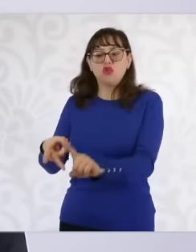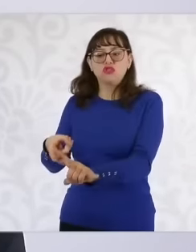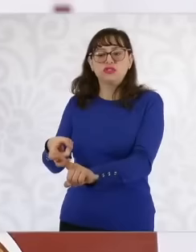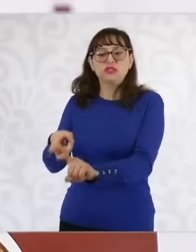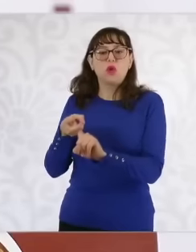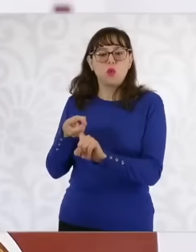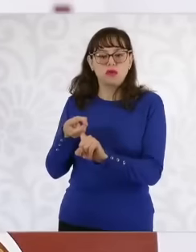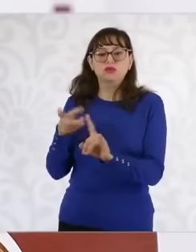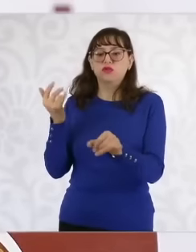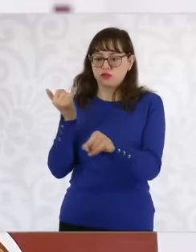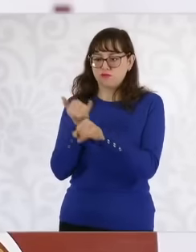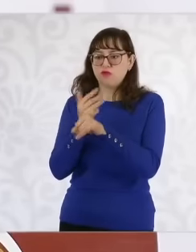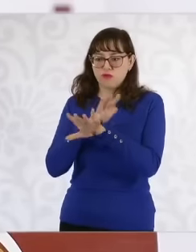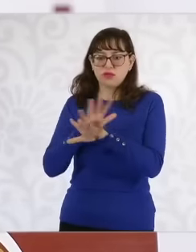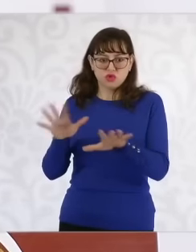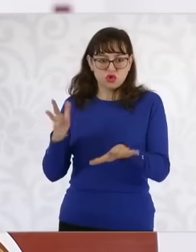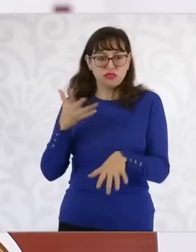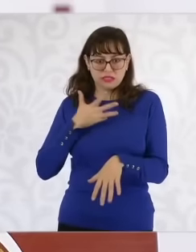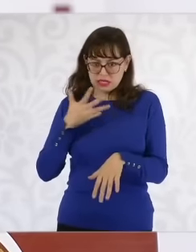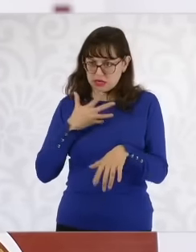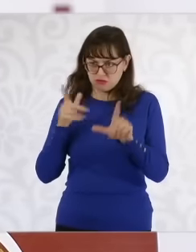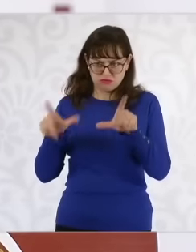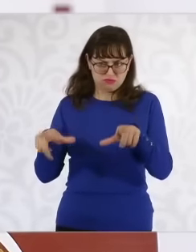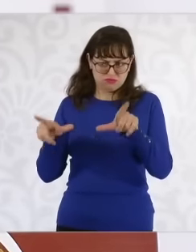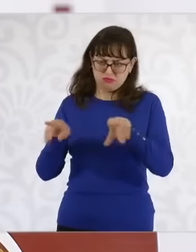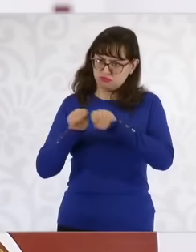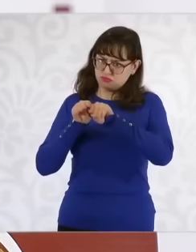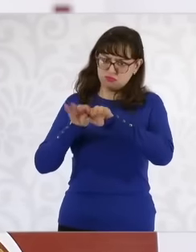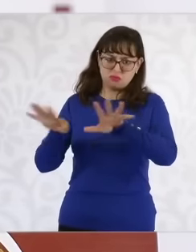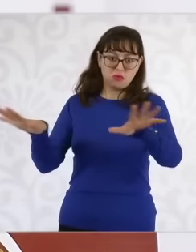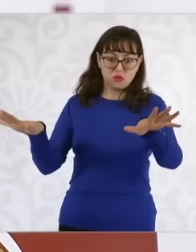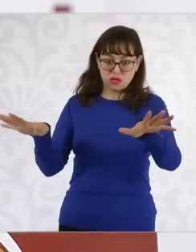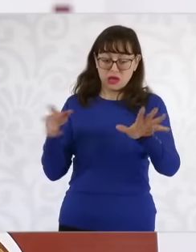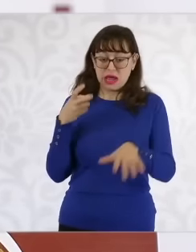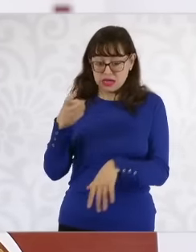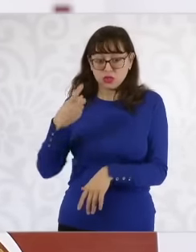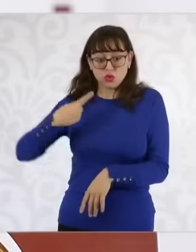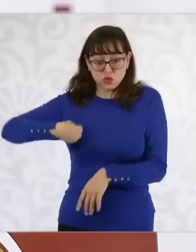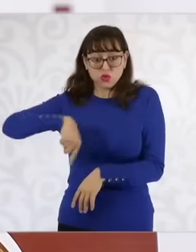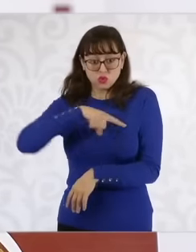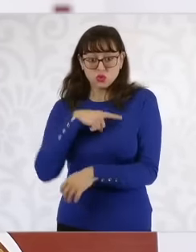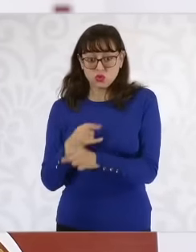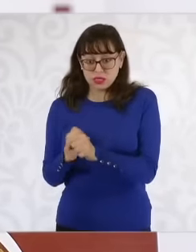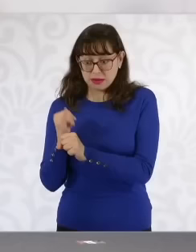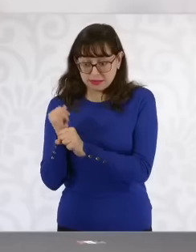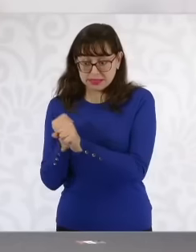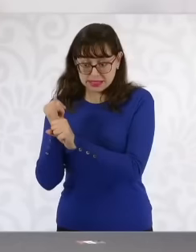and it has been made public. You know it and in that sense I believe that they have the obligation to